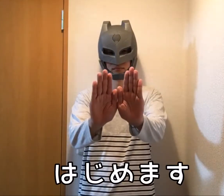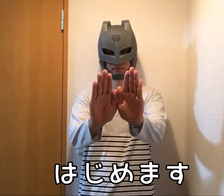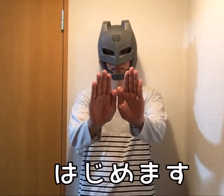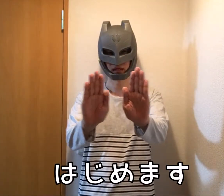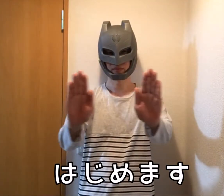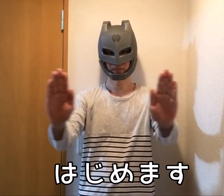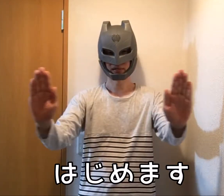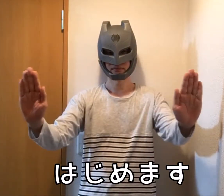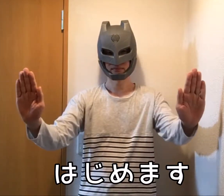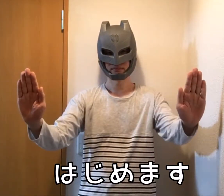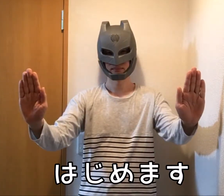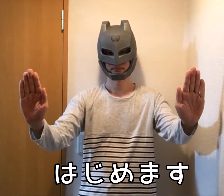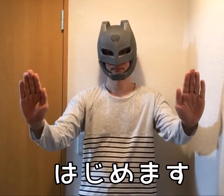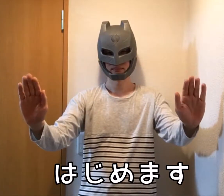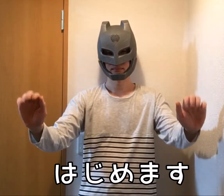Let's start